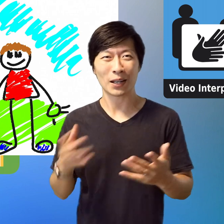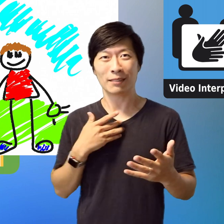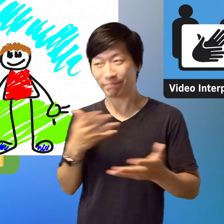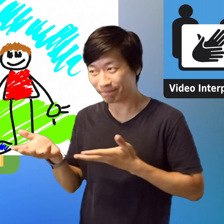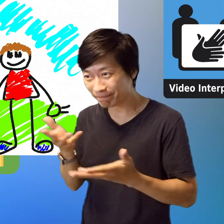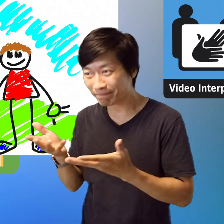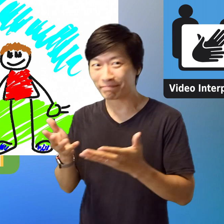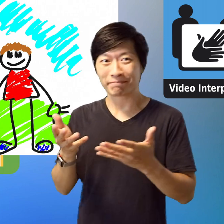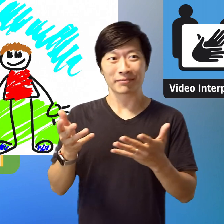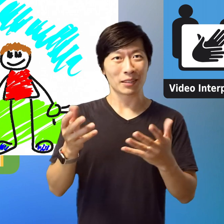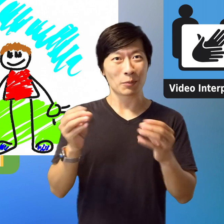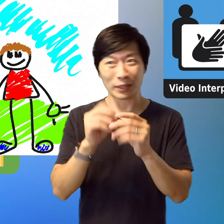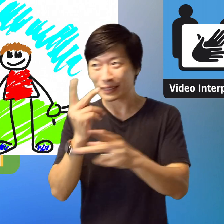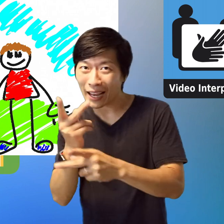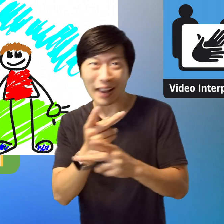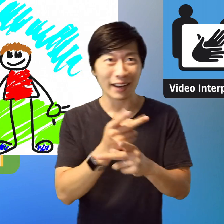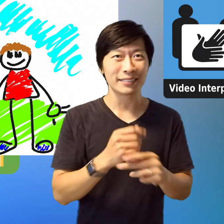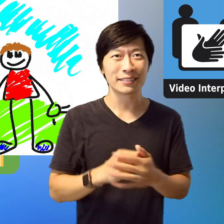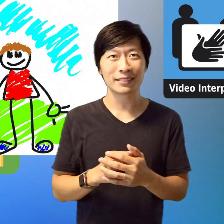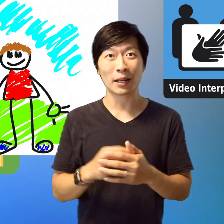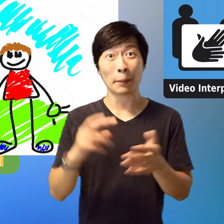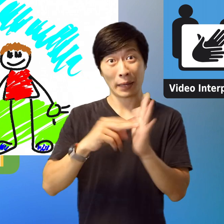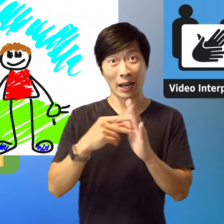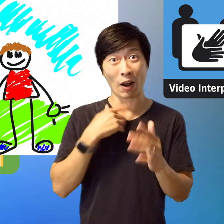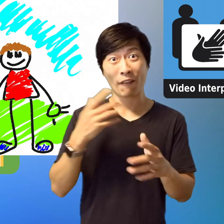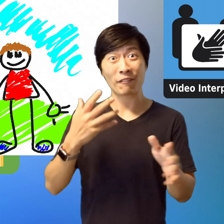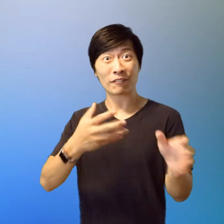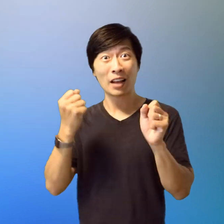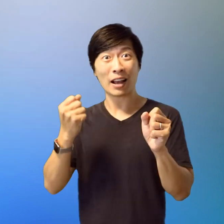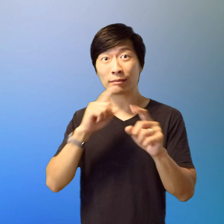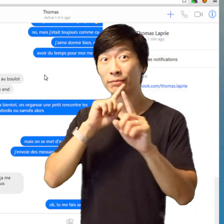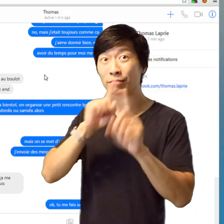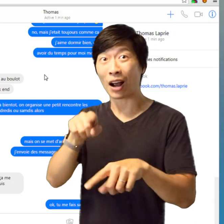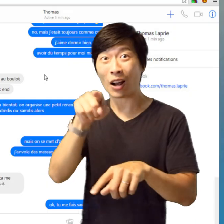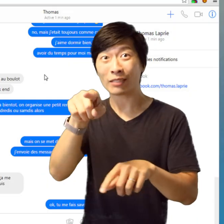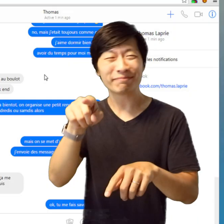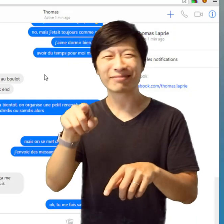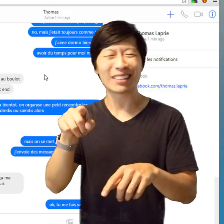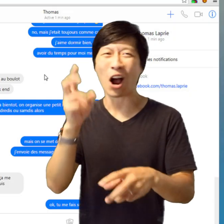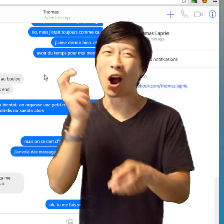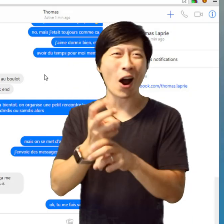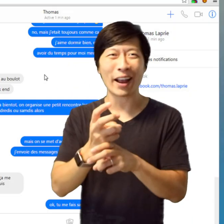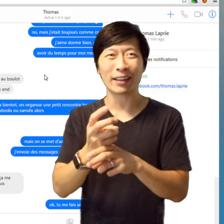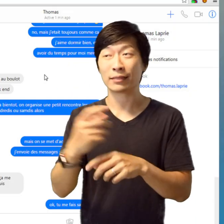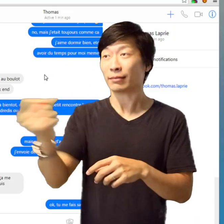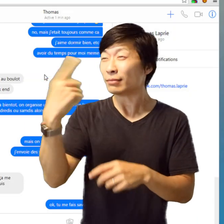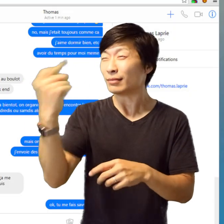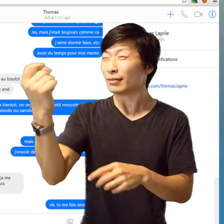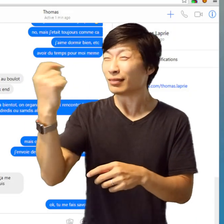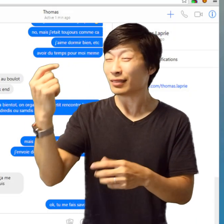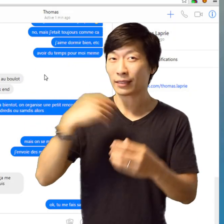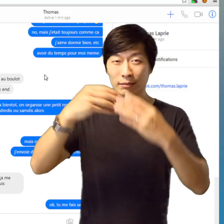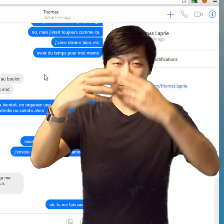priority, is my family. I do have to take care of my family and it's not easy to